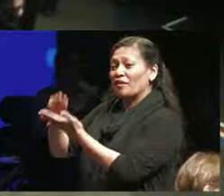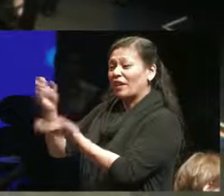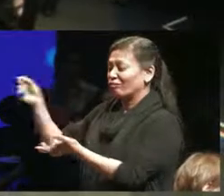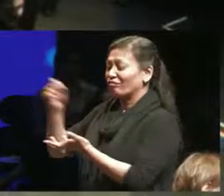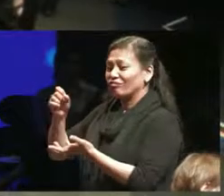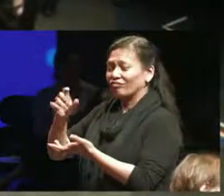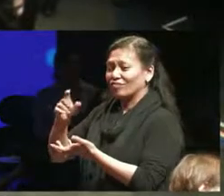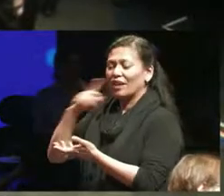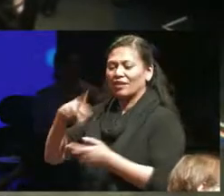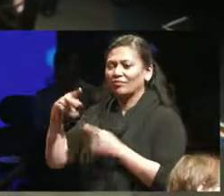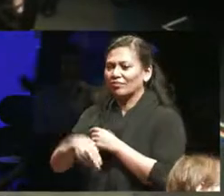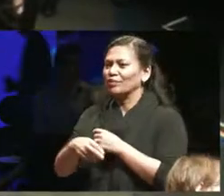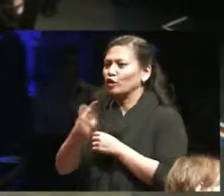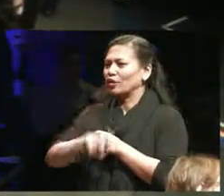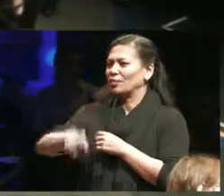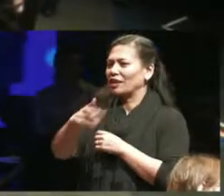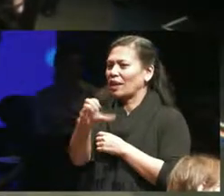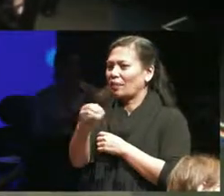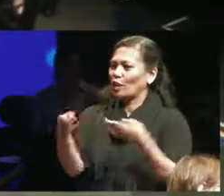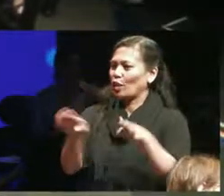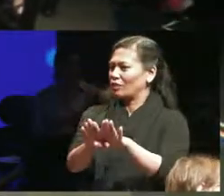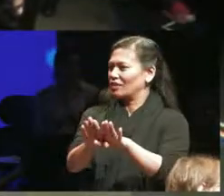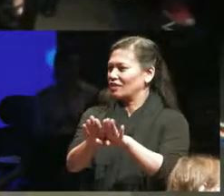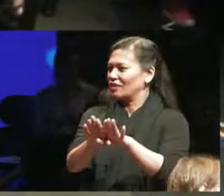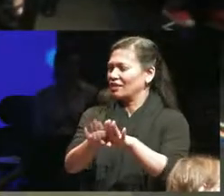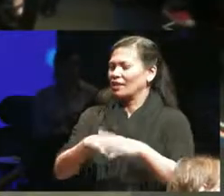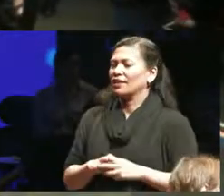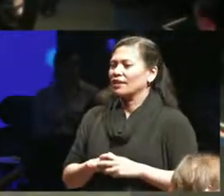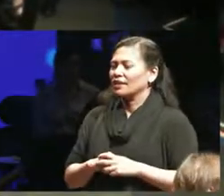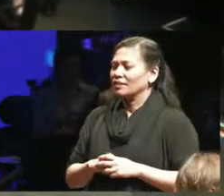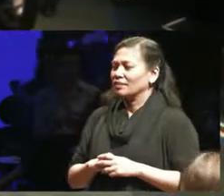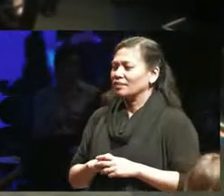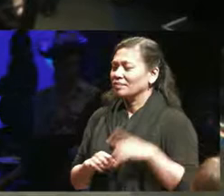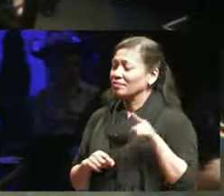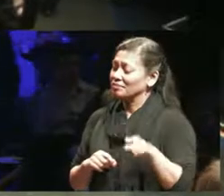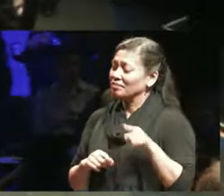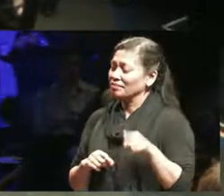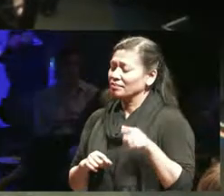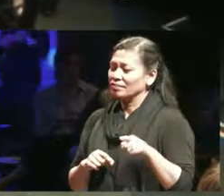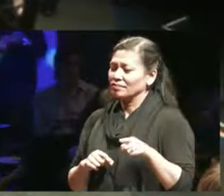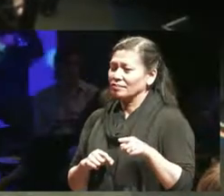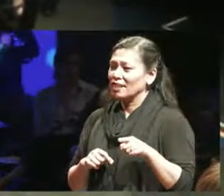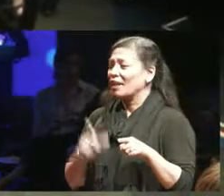transportation company which is basically it's a preventional iran bus